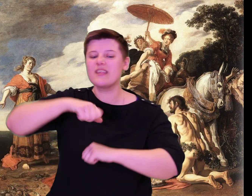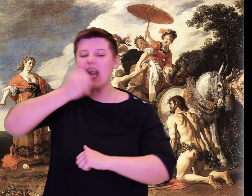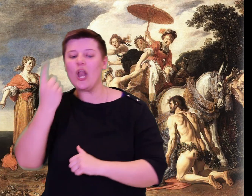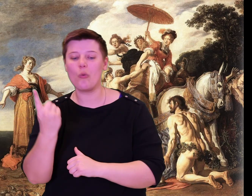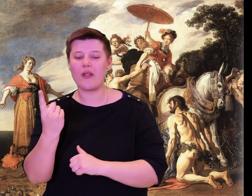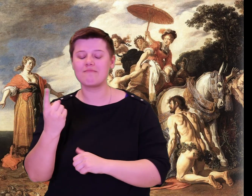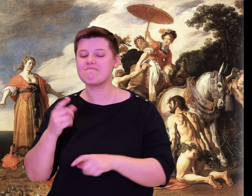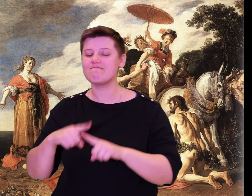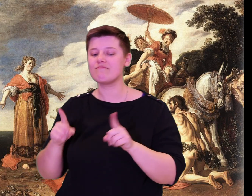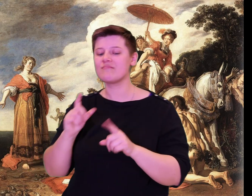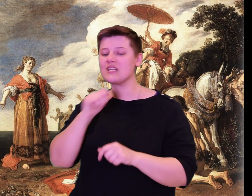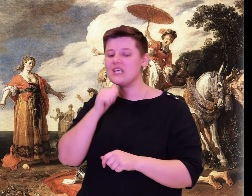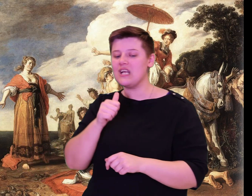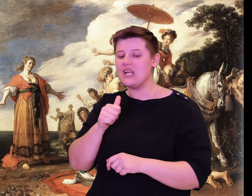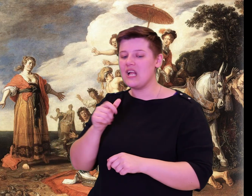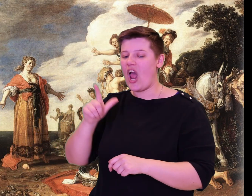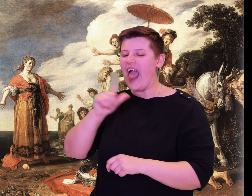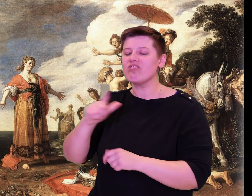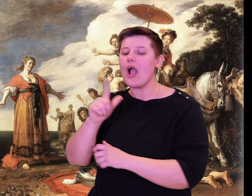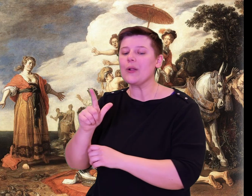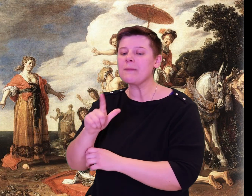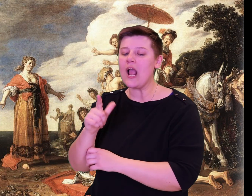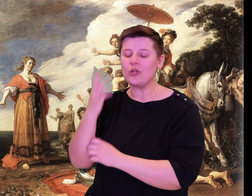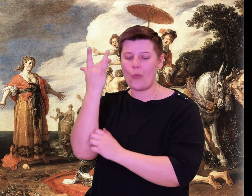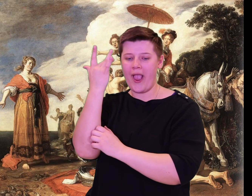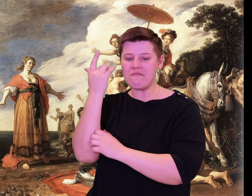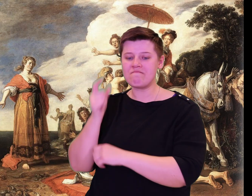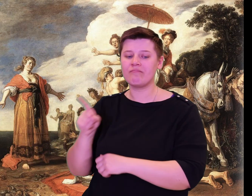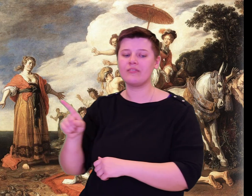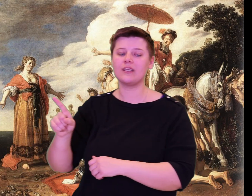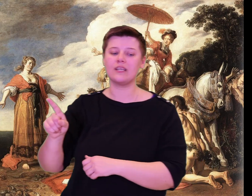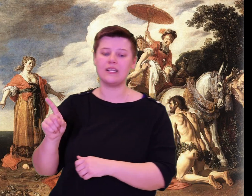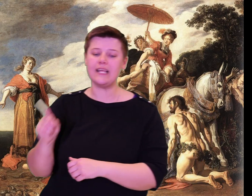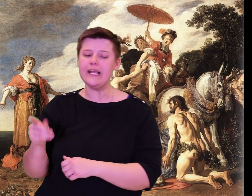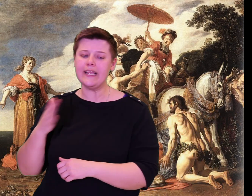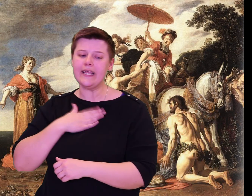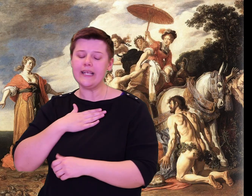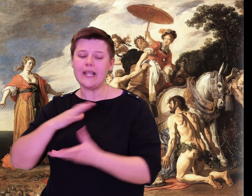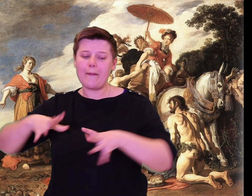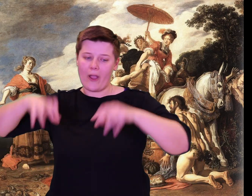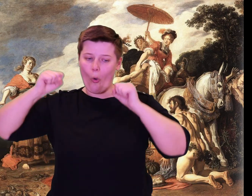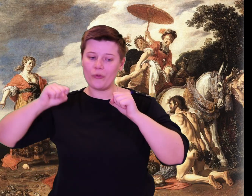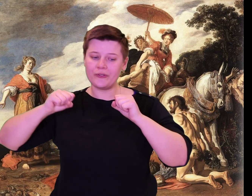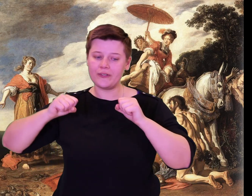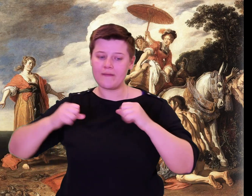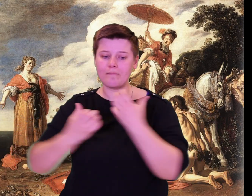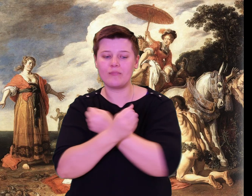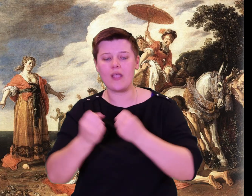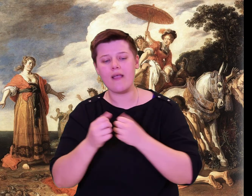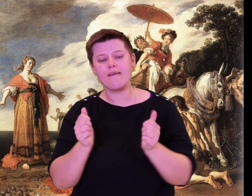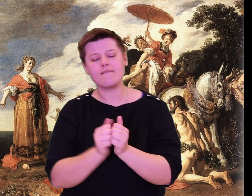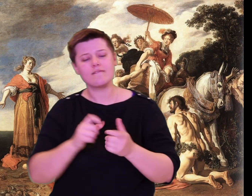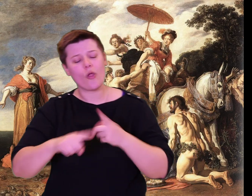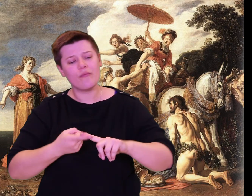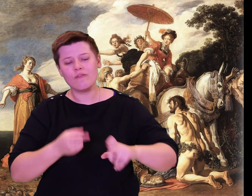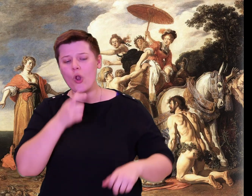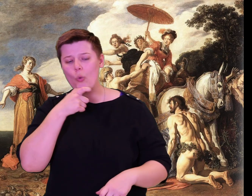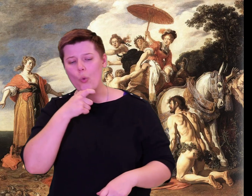"Try to match this! If you can do it, I will throw another, as far or farther.